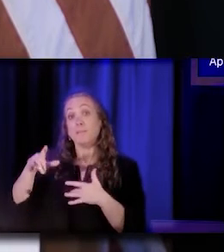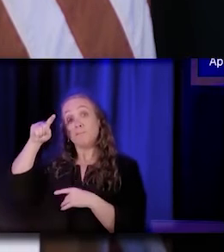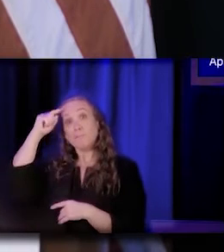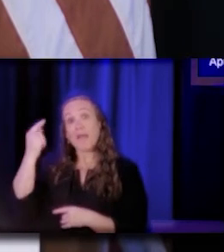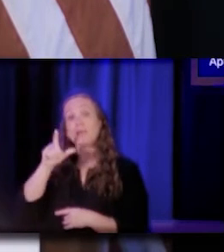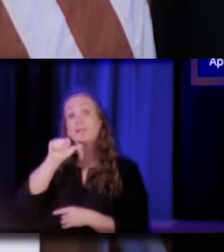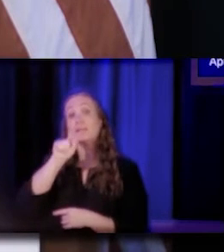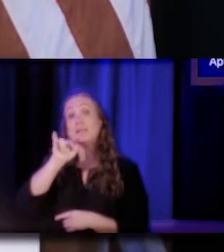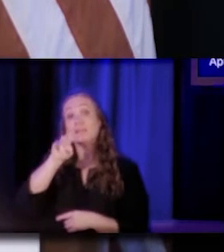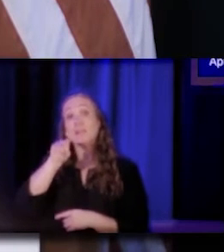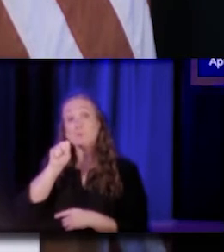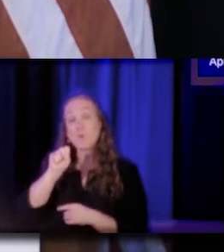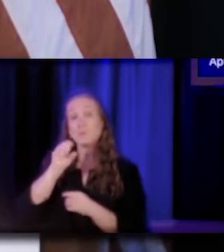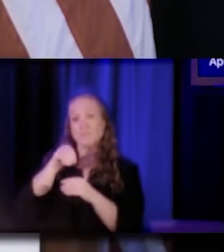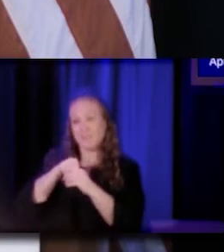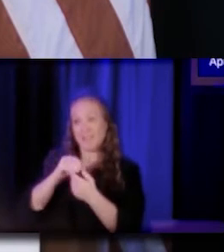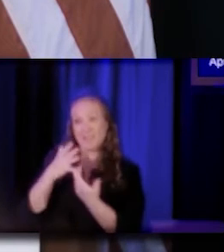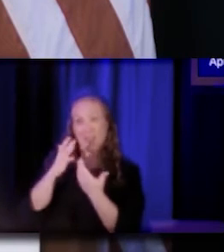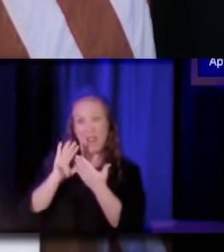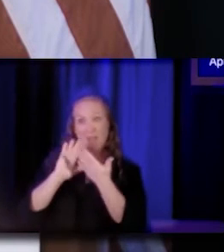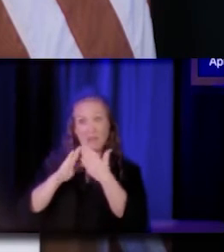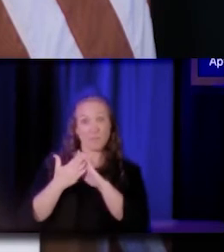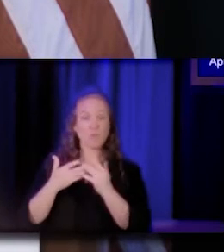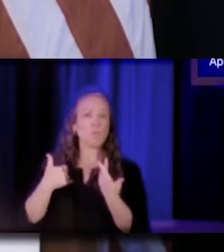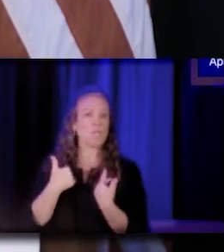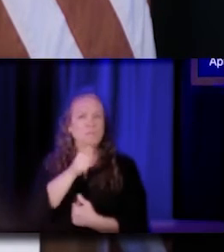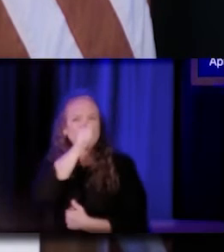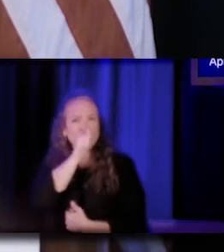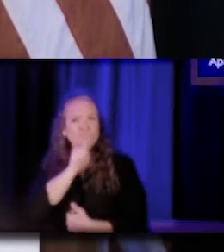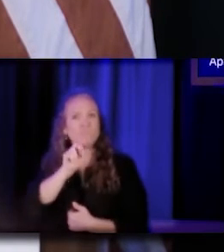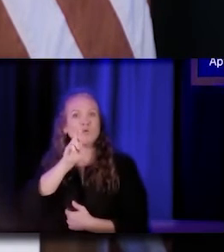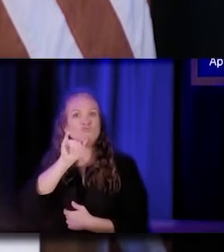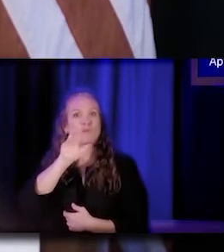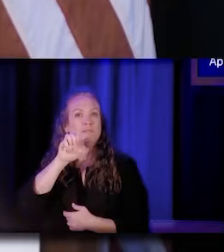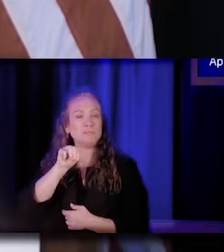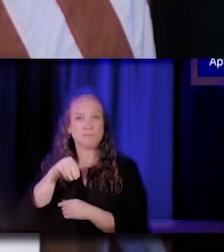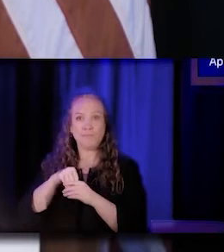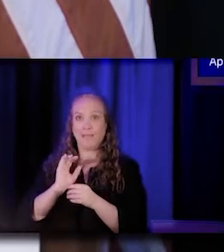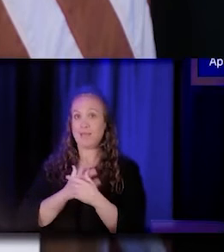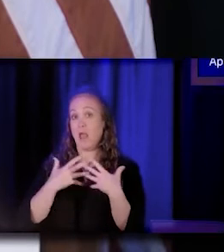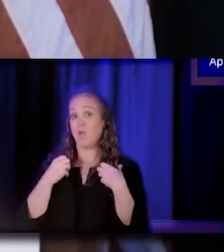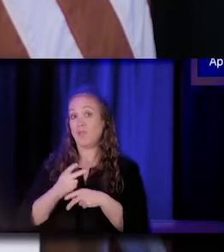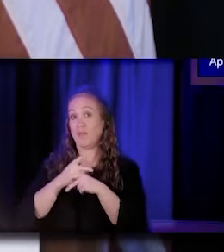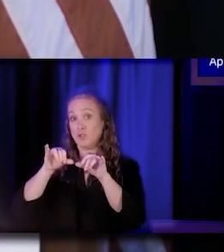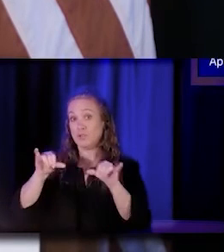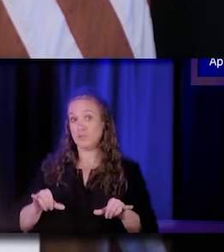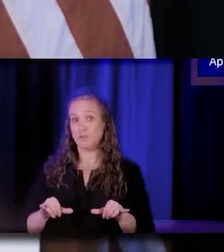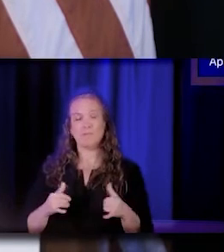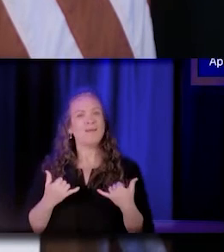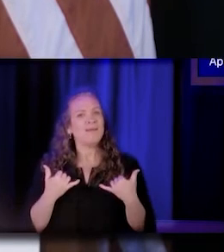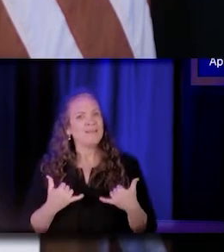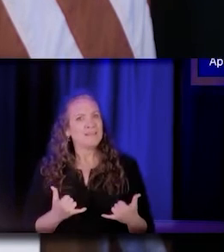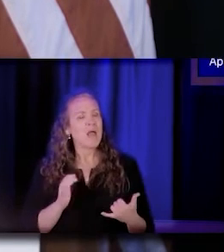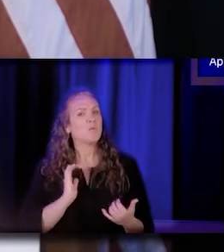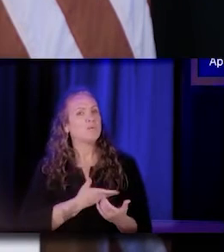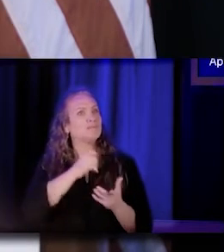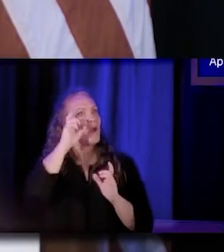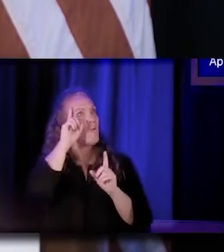that has long existed and permeated our healthcare system. It is our collective responsibility to now uproot and eliminate that racism.